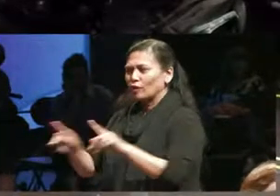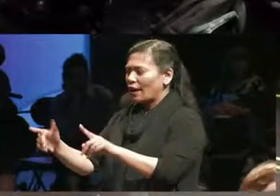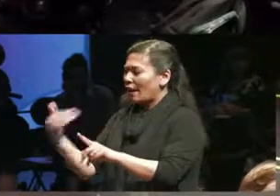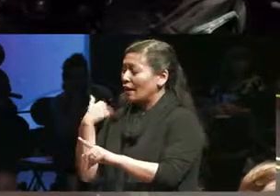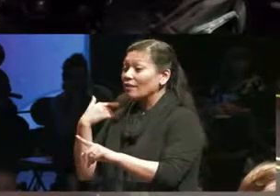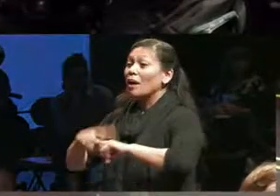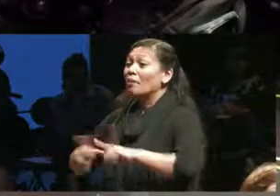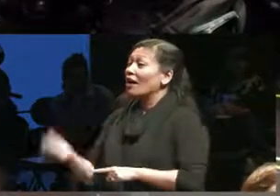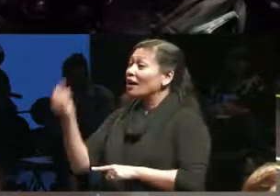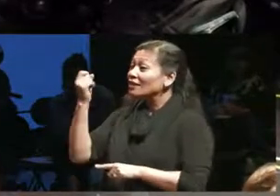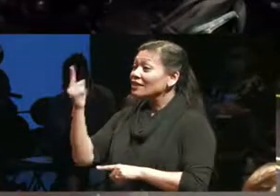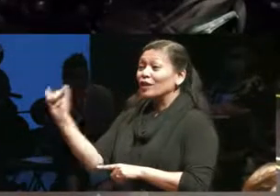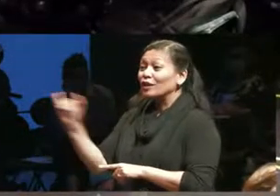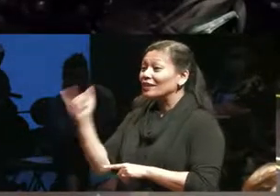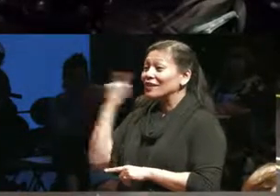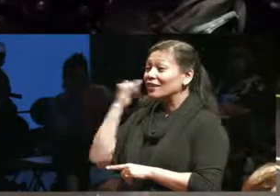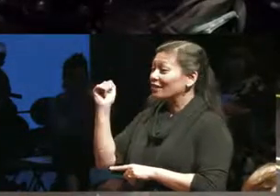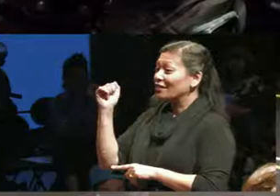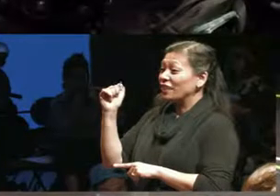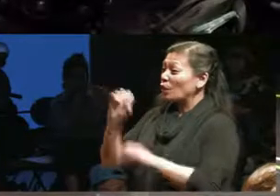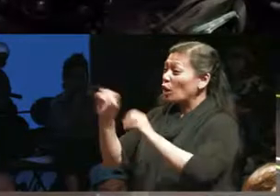aren't any ASL interpreters on this stage if there is an audio description